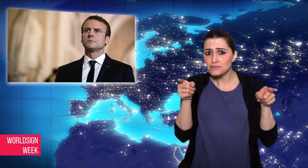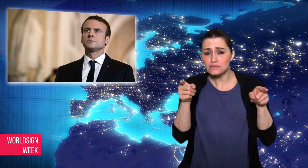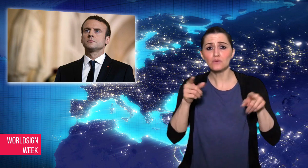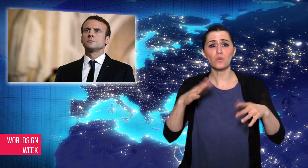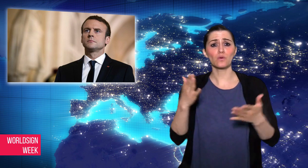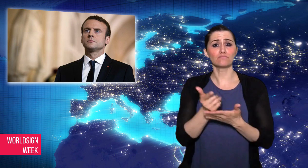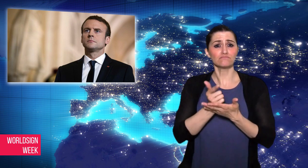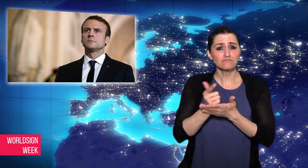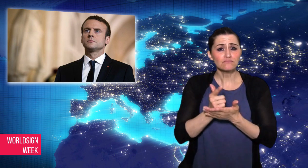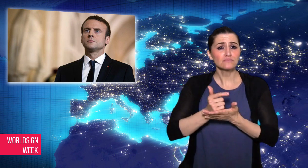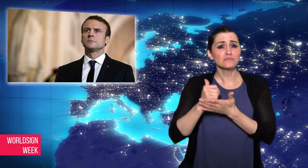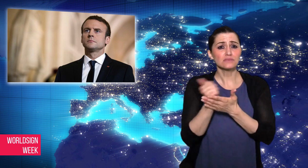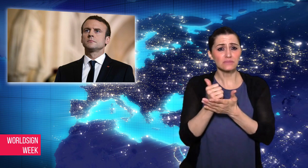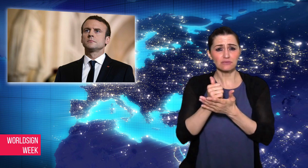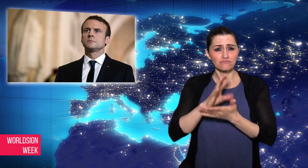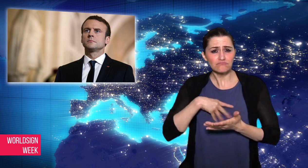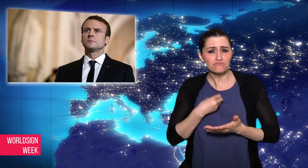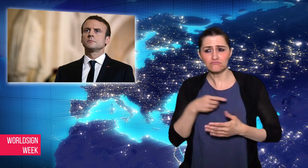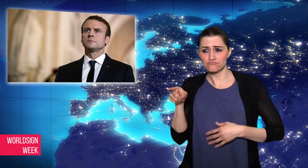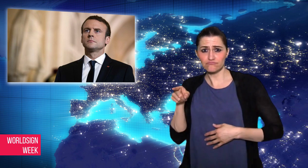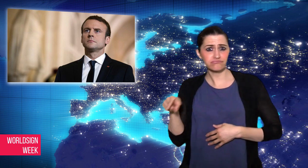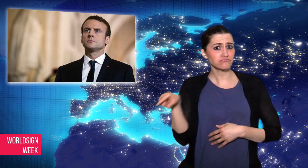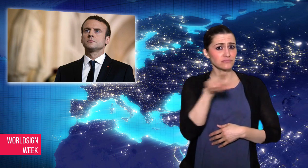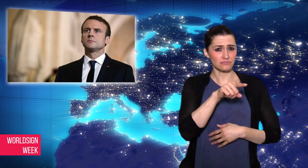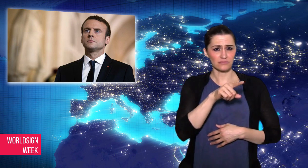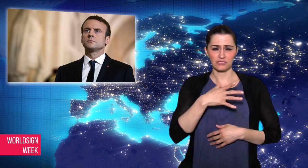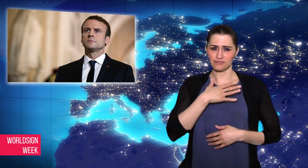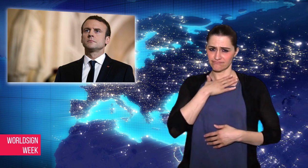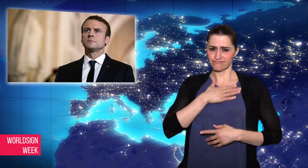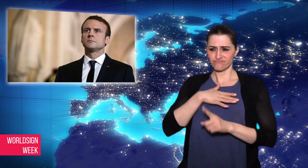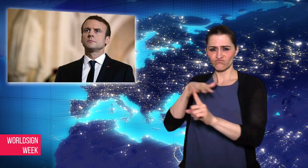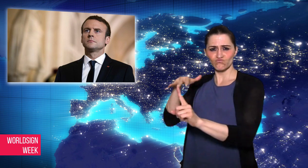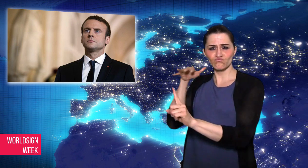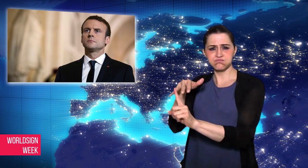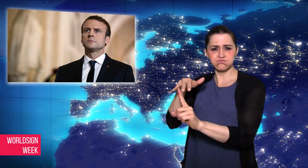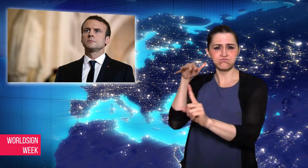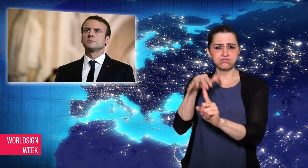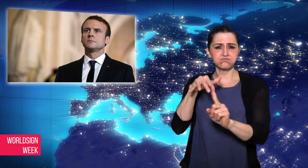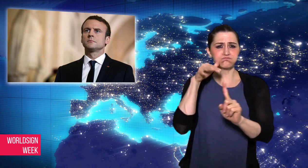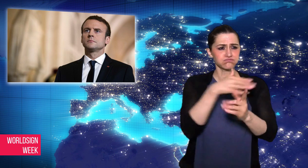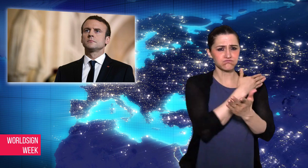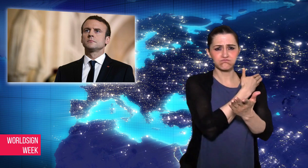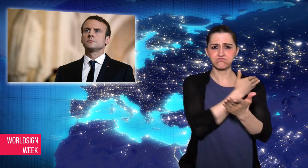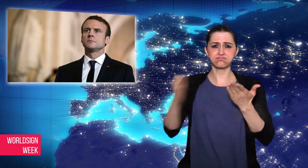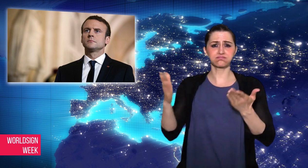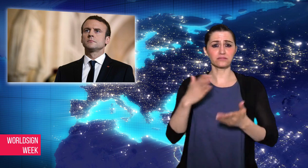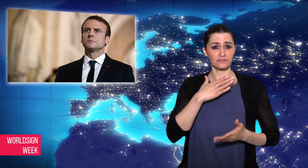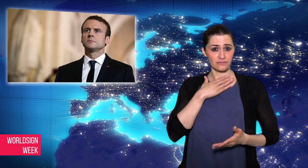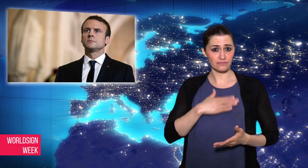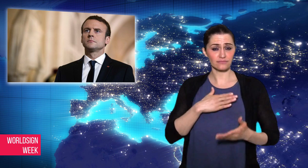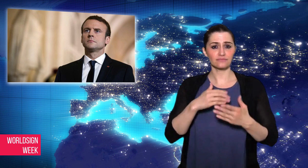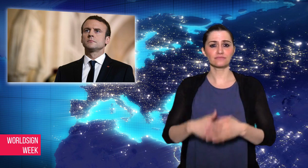Authorities discovered the plot after